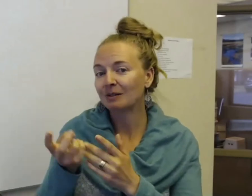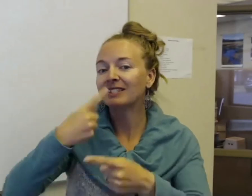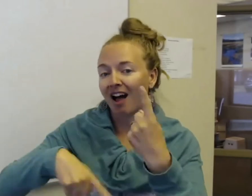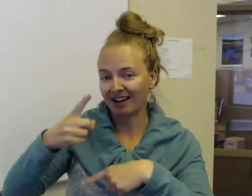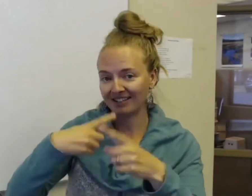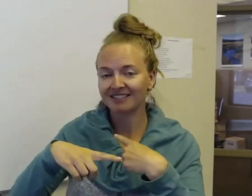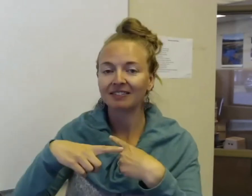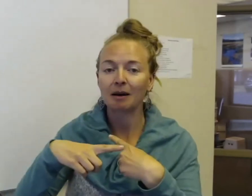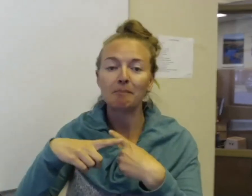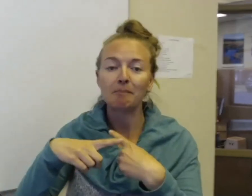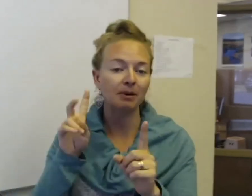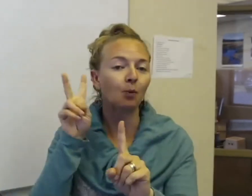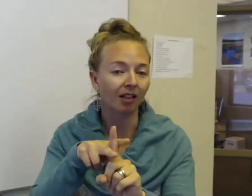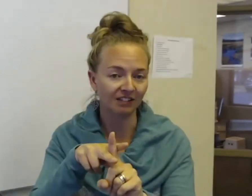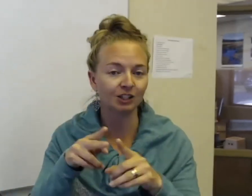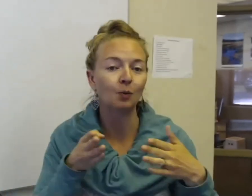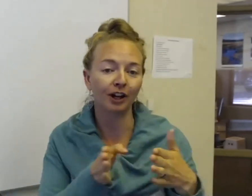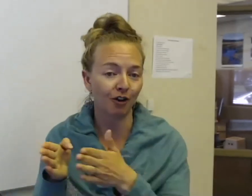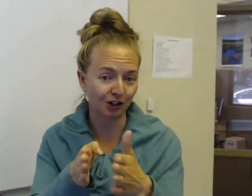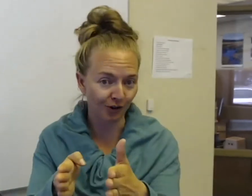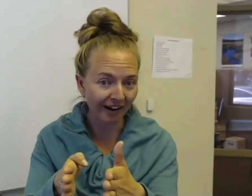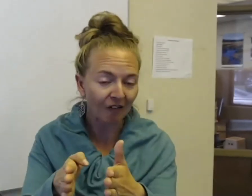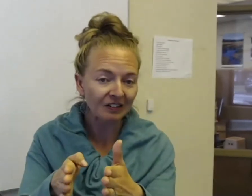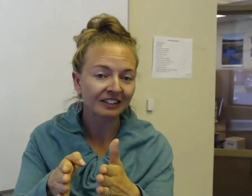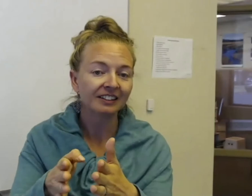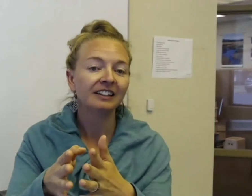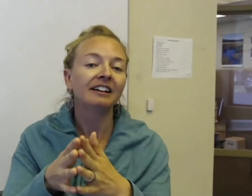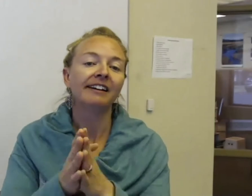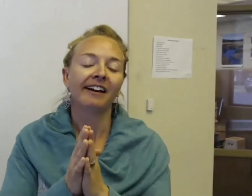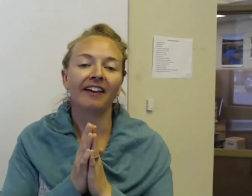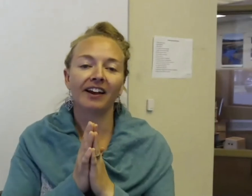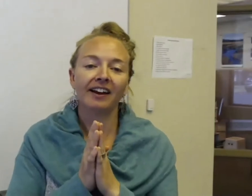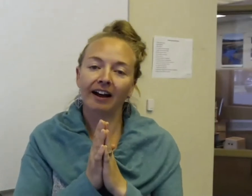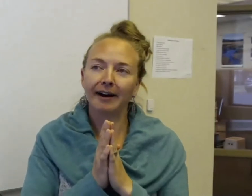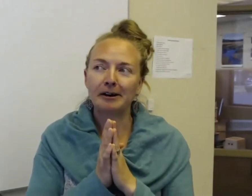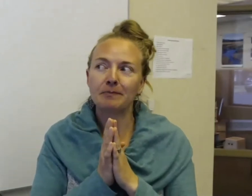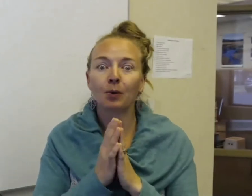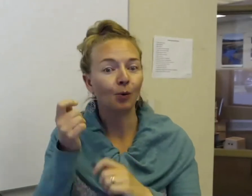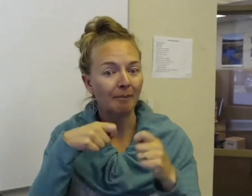some sign that maybe you'll get to while you're on the trail. And then we'll wrap it up with